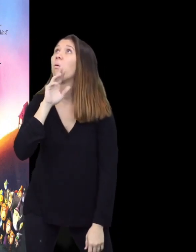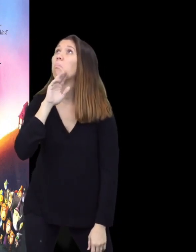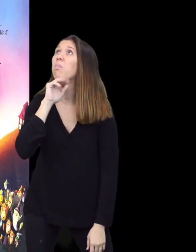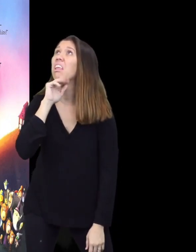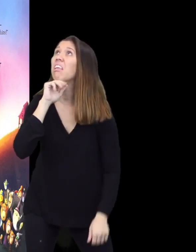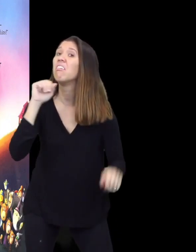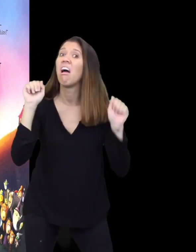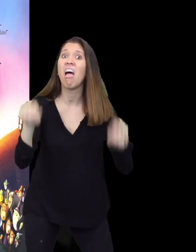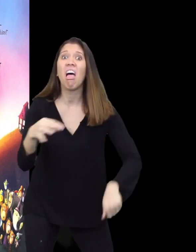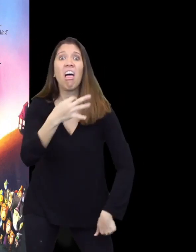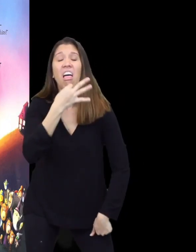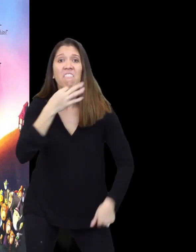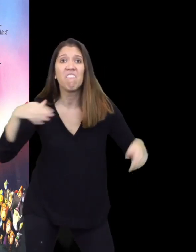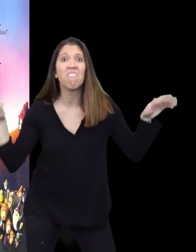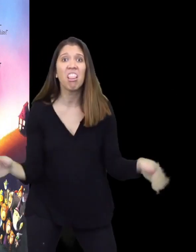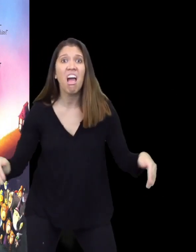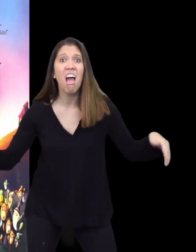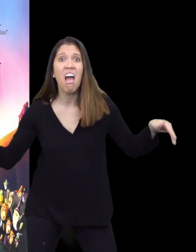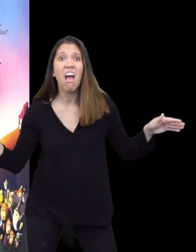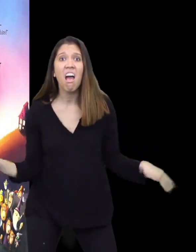Wow, pigs can fly!